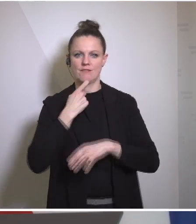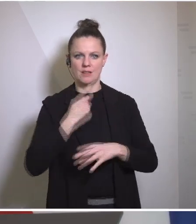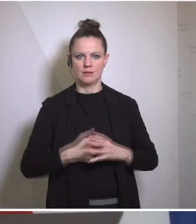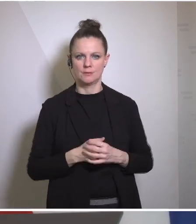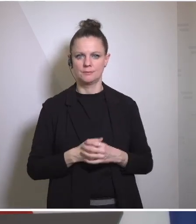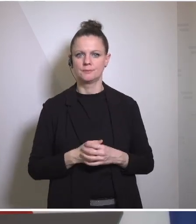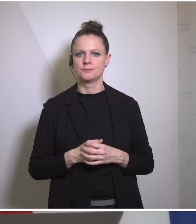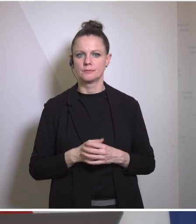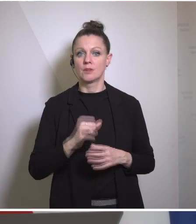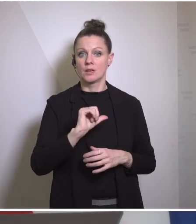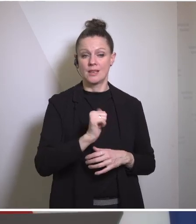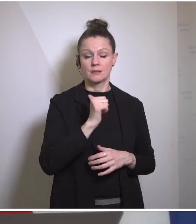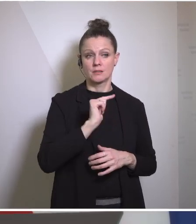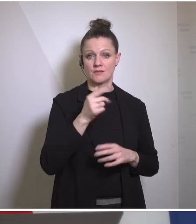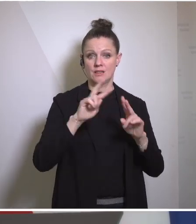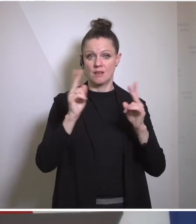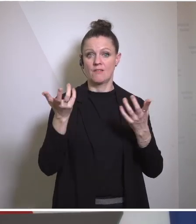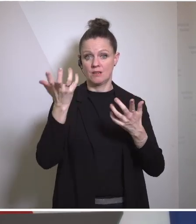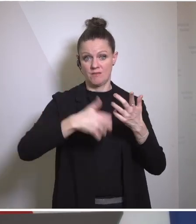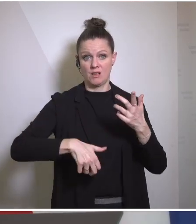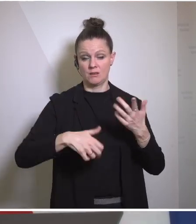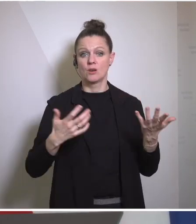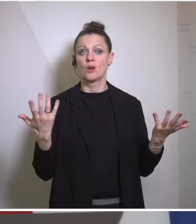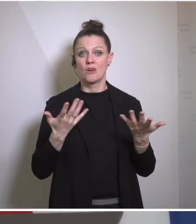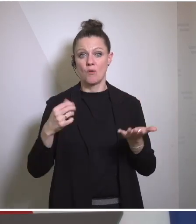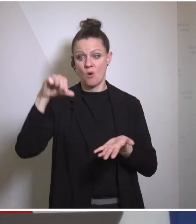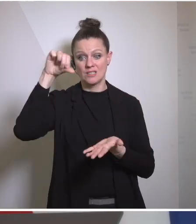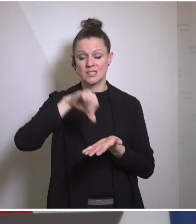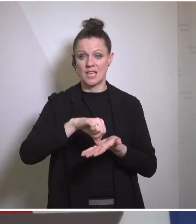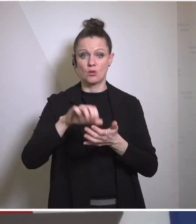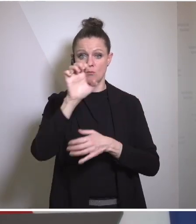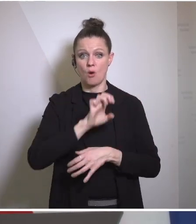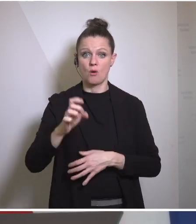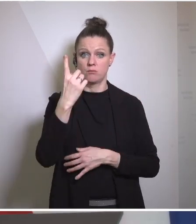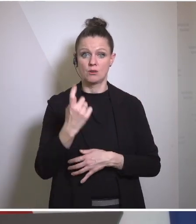of the first and second world war which actually started in Central Europe um when we adopted the